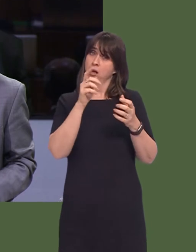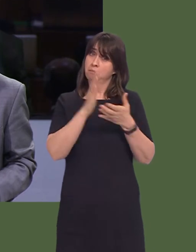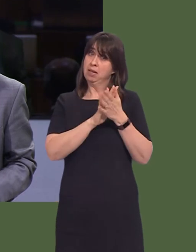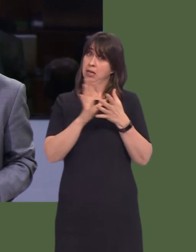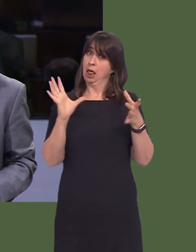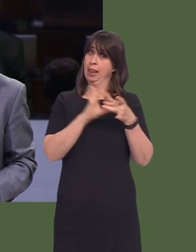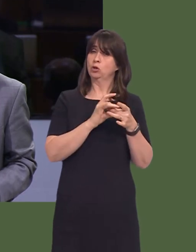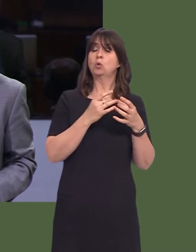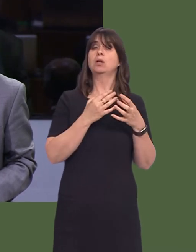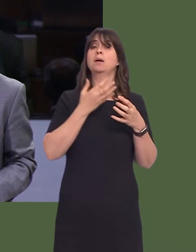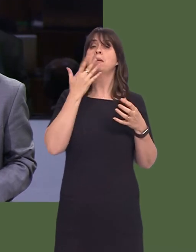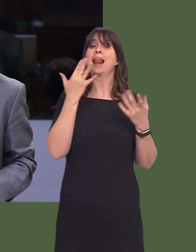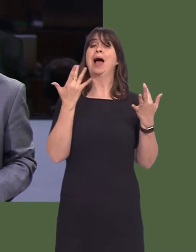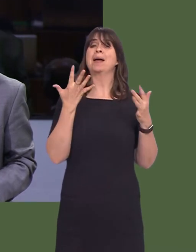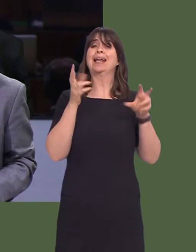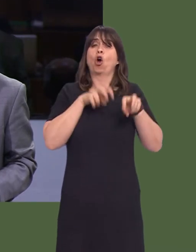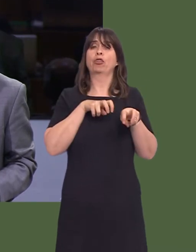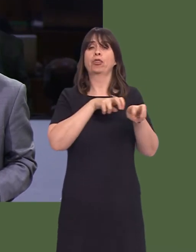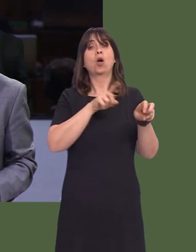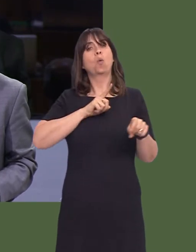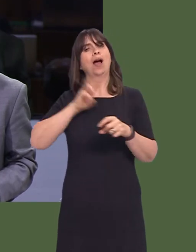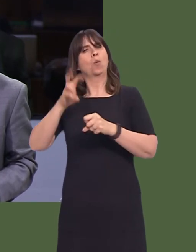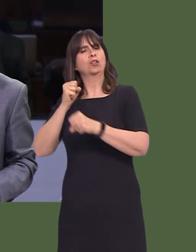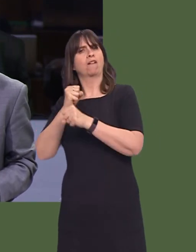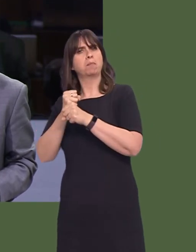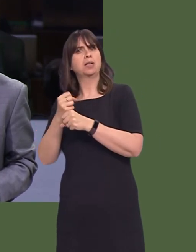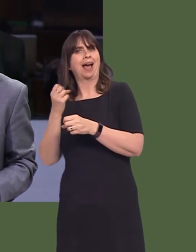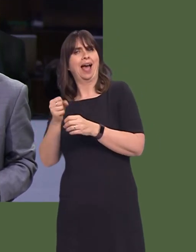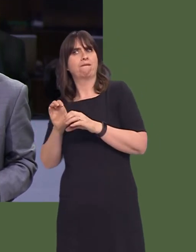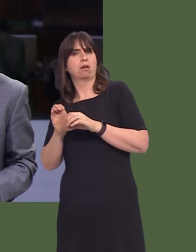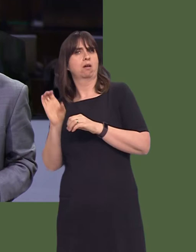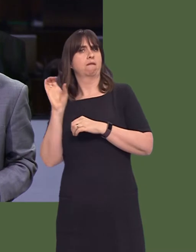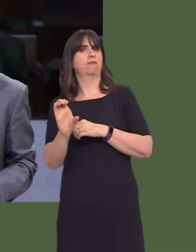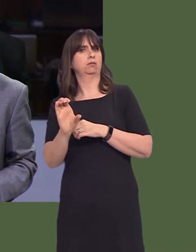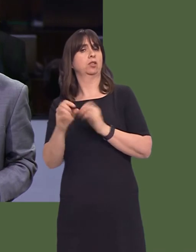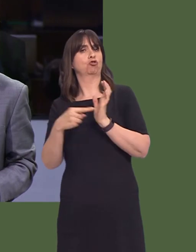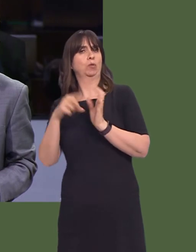compare with other subsidised services? And can I ask what assessment you can make of